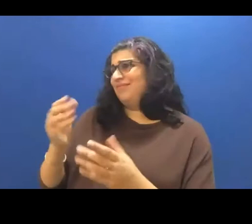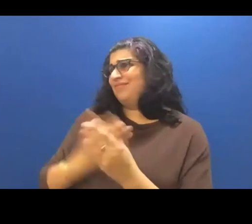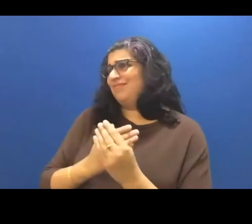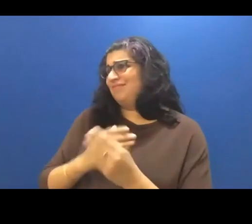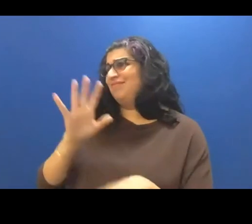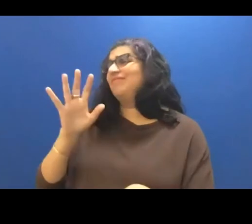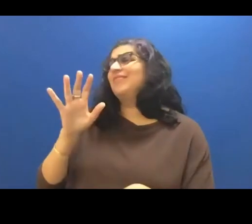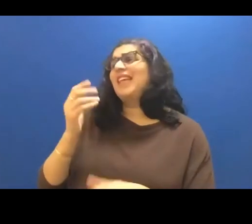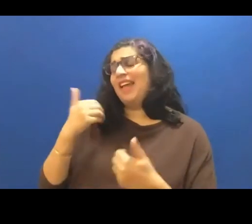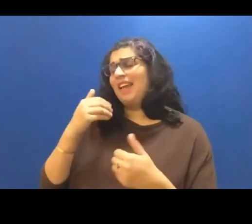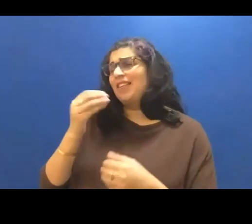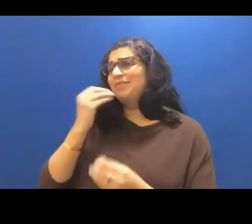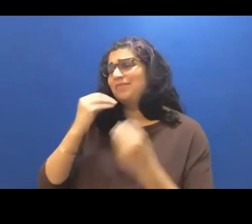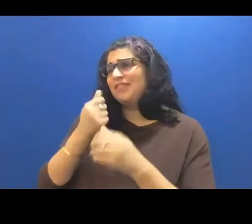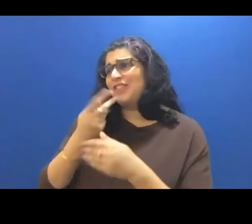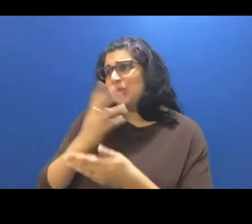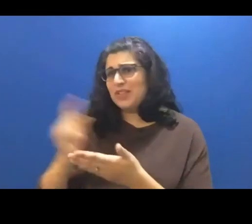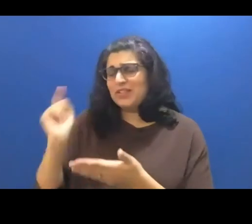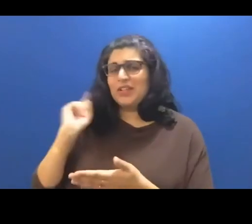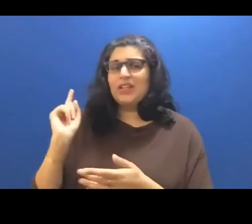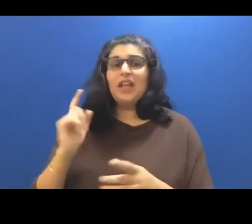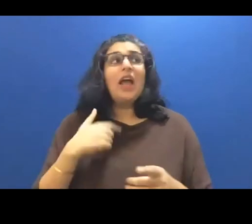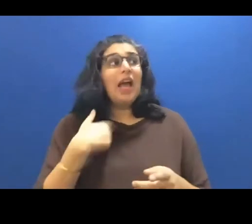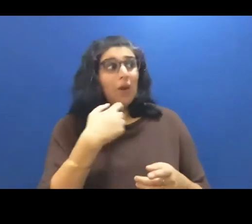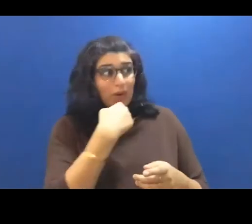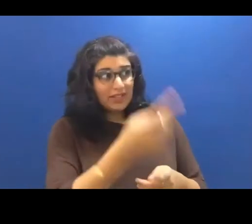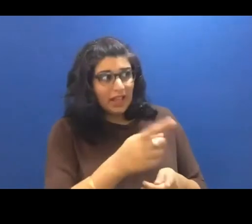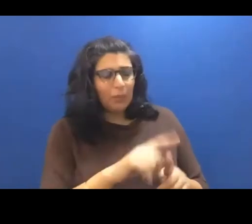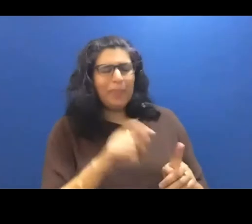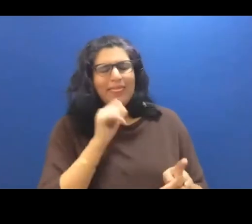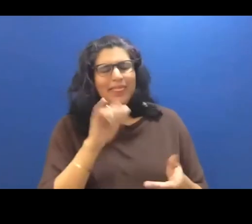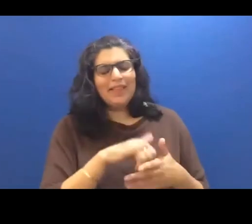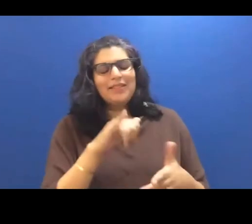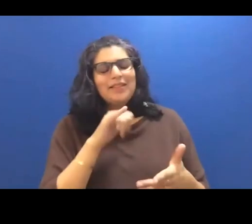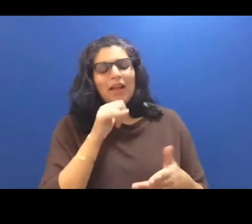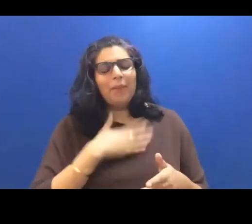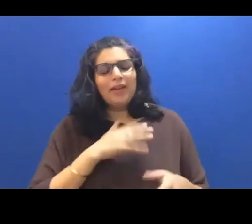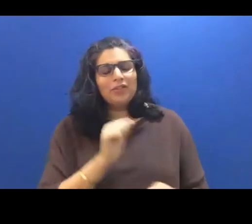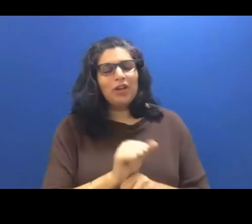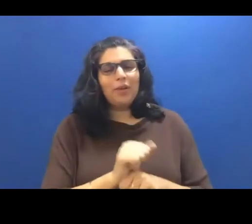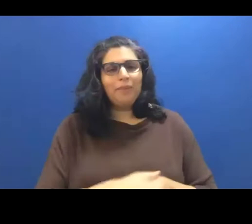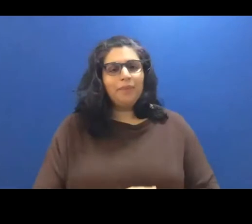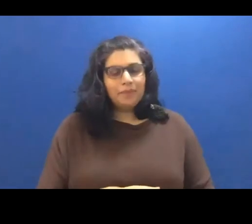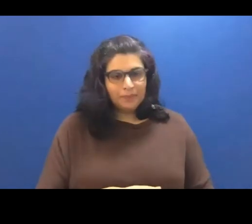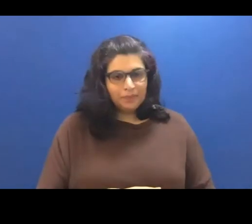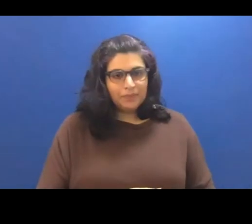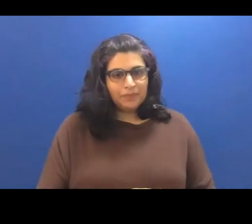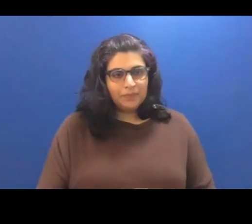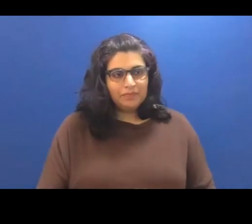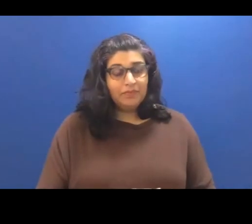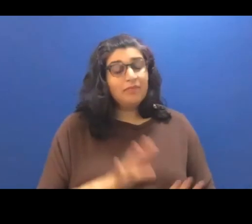I was going to tell him that that's not my job. I knew that too. But didn't say it. My